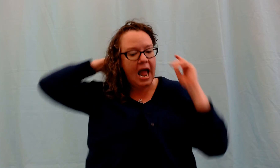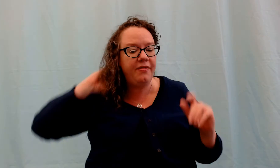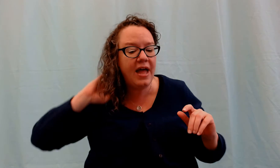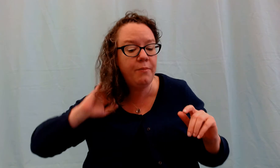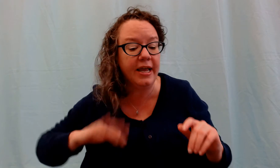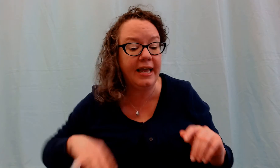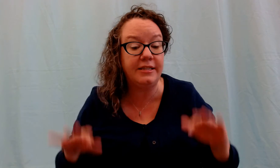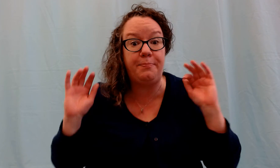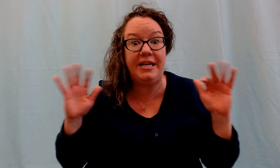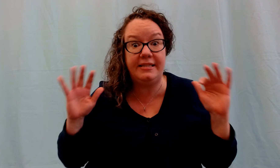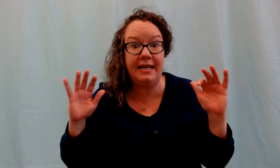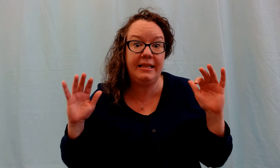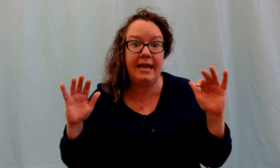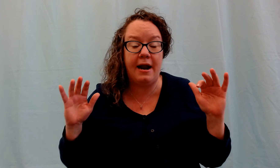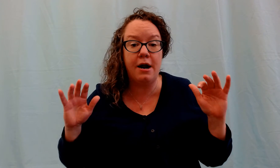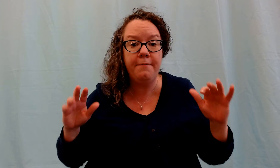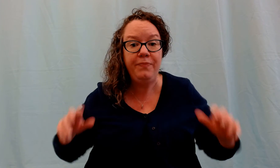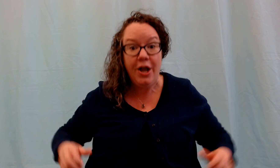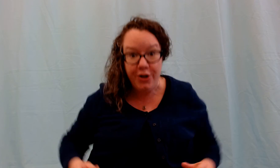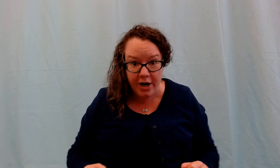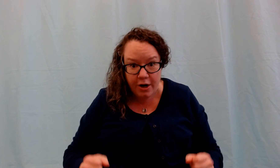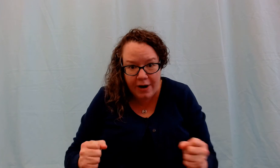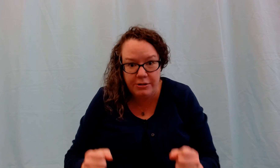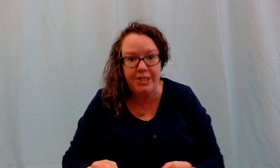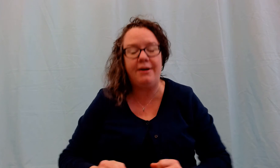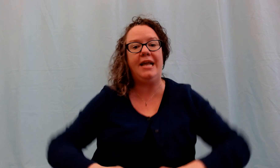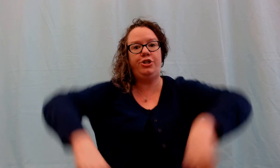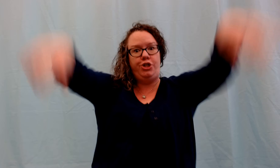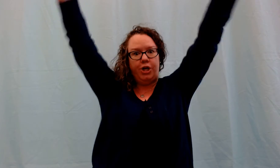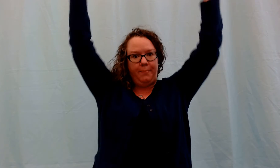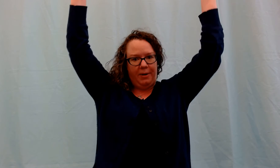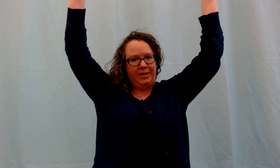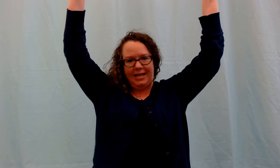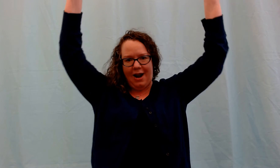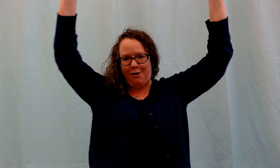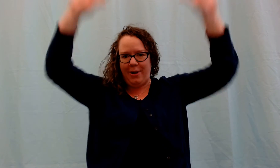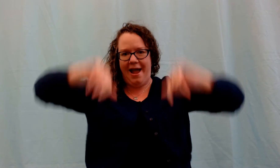And then when it gets to pizza in the air you're gonna crouch down and jump up in the air. Okay?